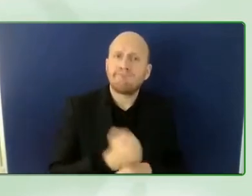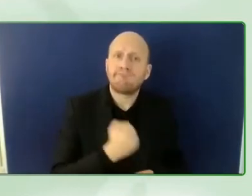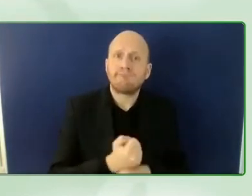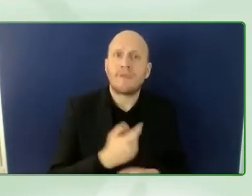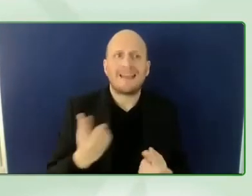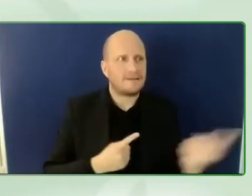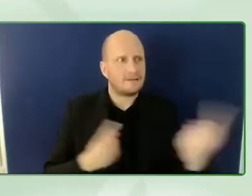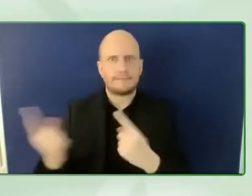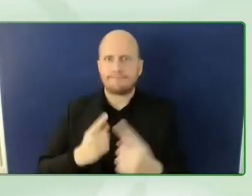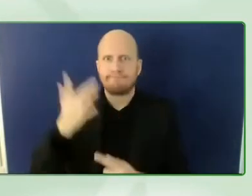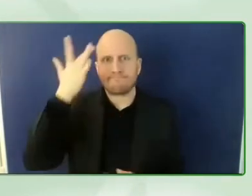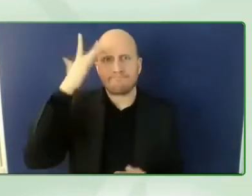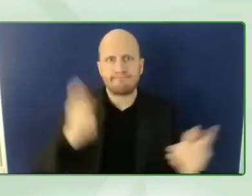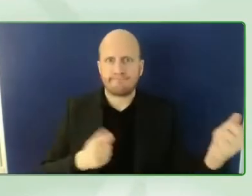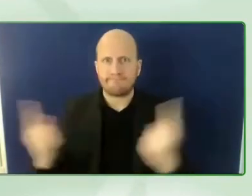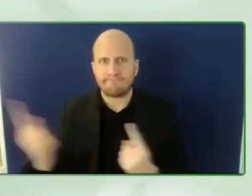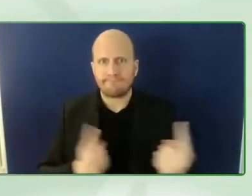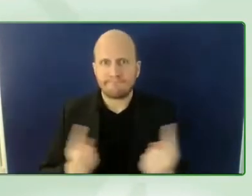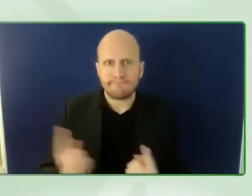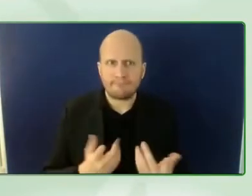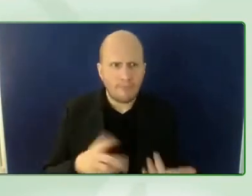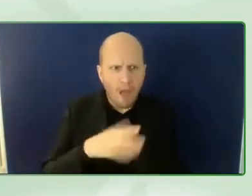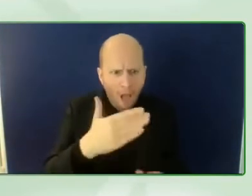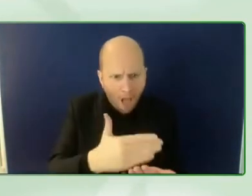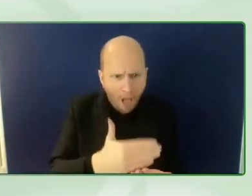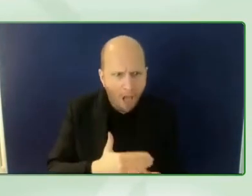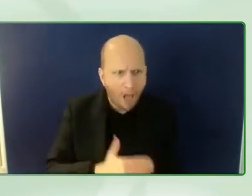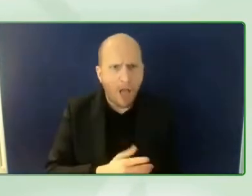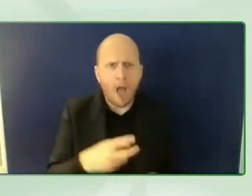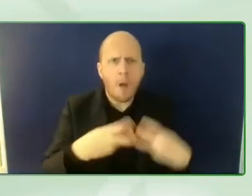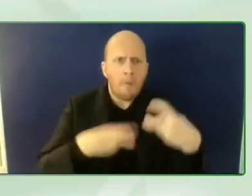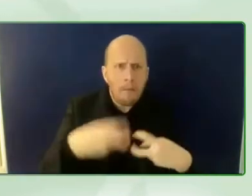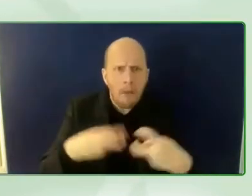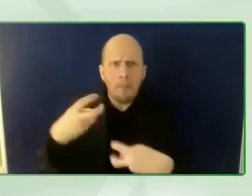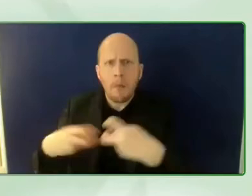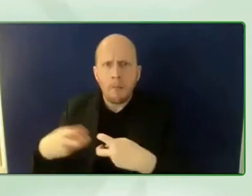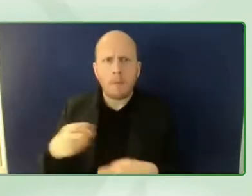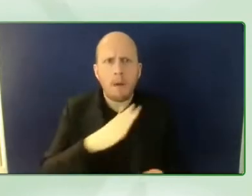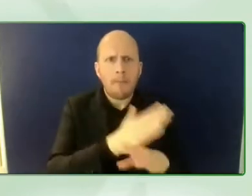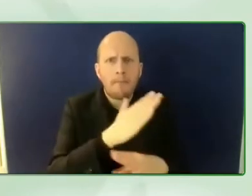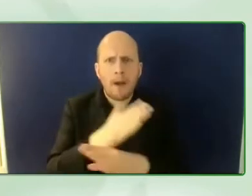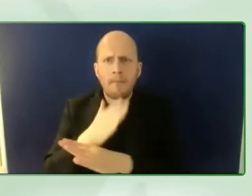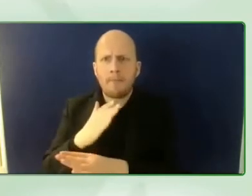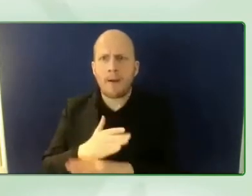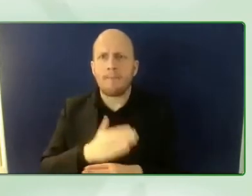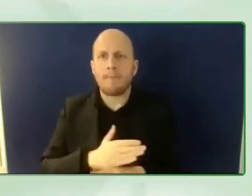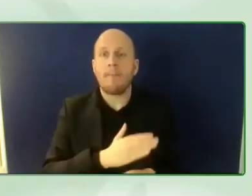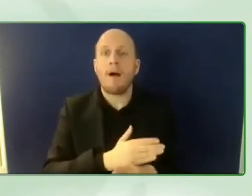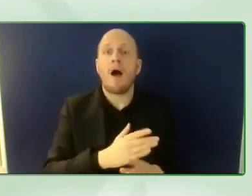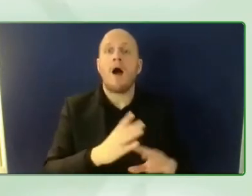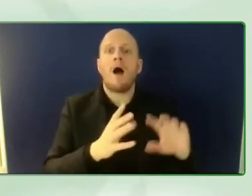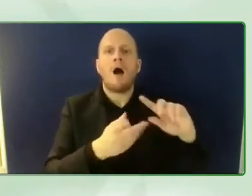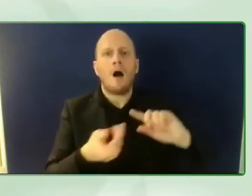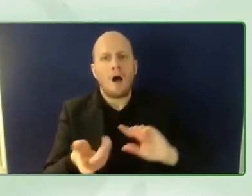where the bugs are and then make an accessible future by design and not fix it later on that's